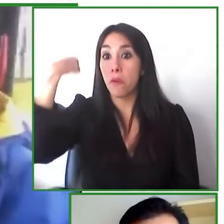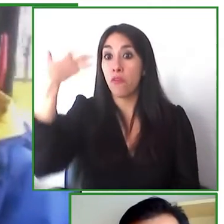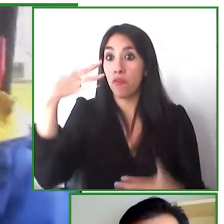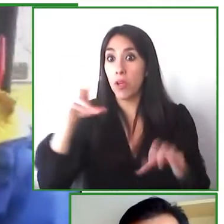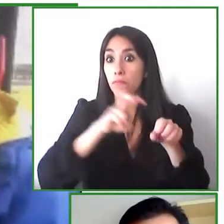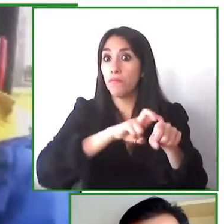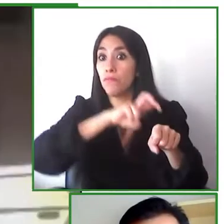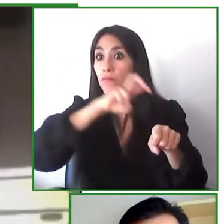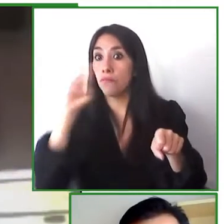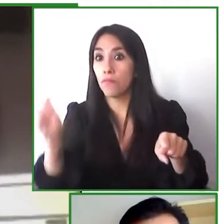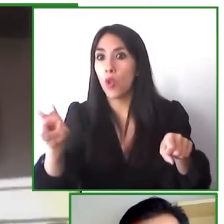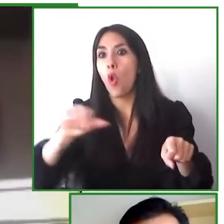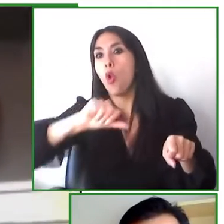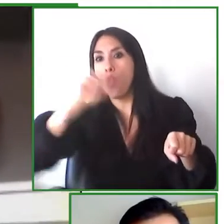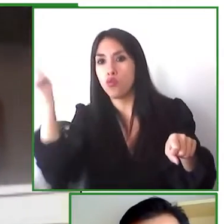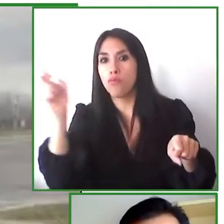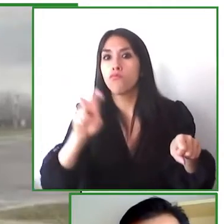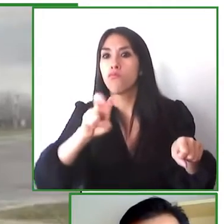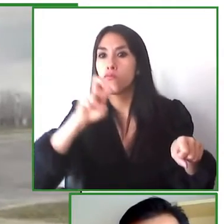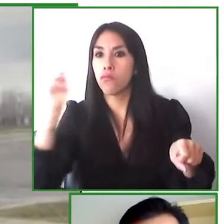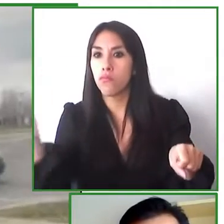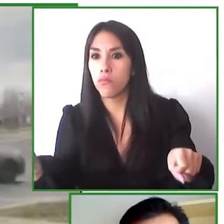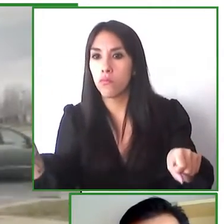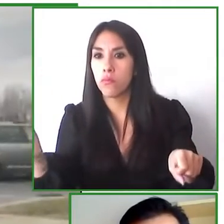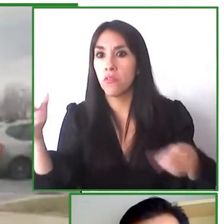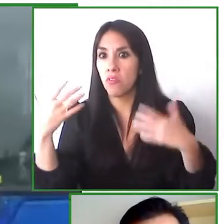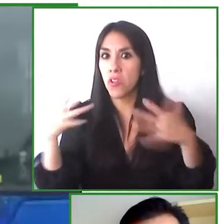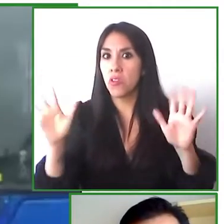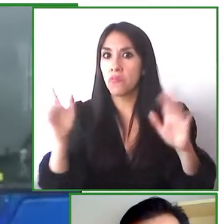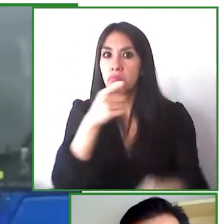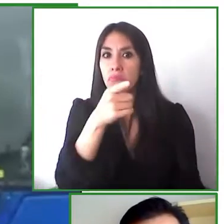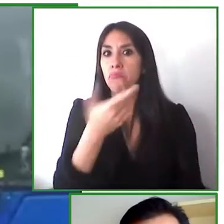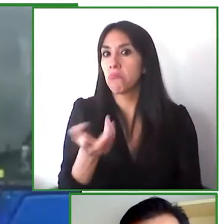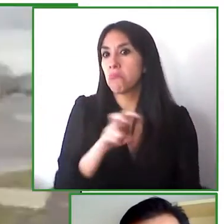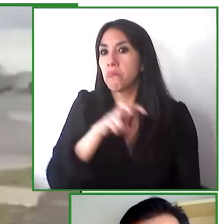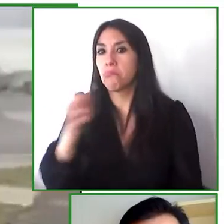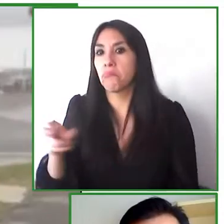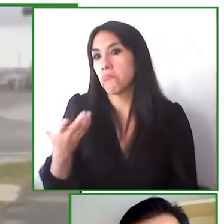him to get off at the next stop he has suppressed the button